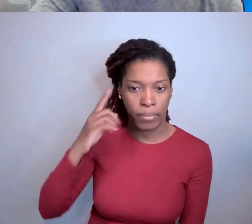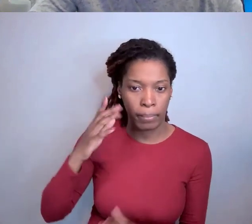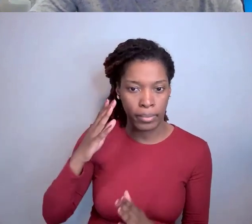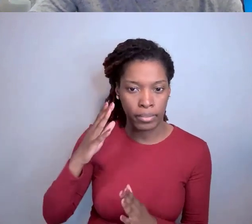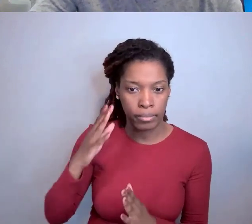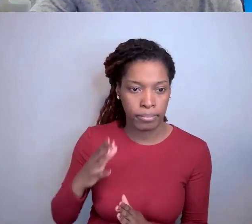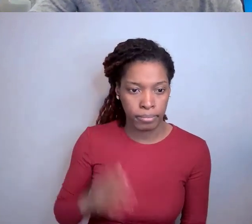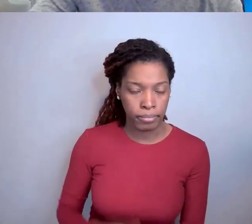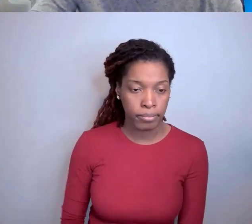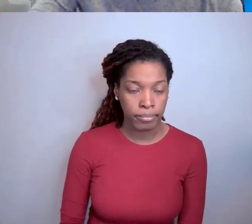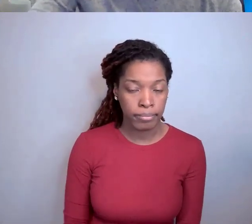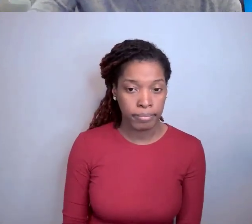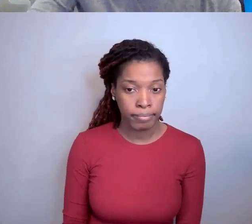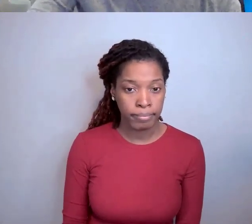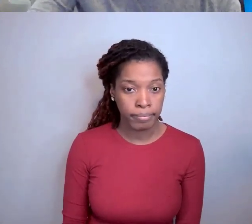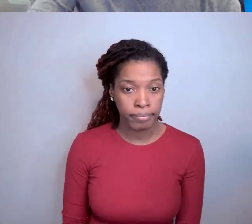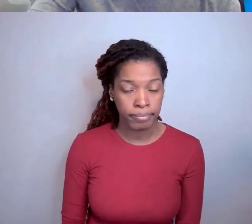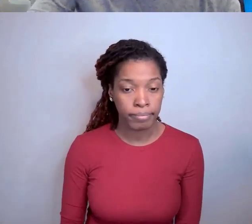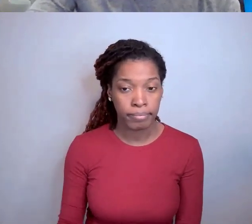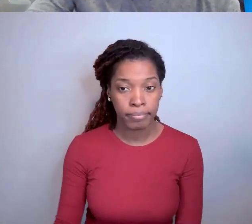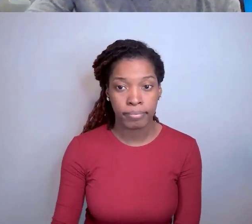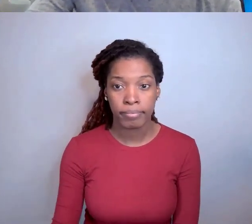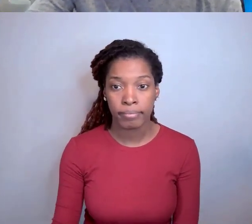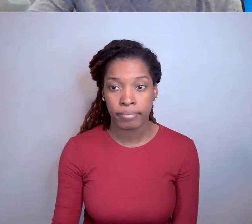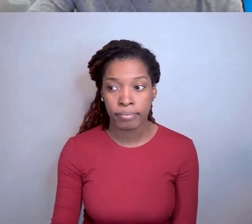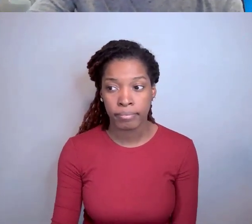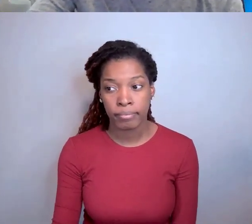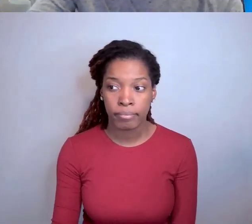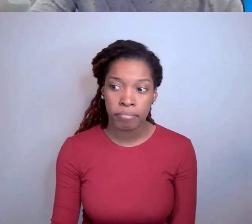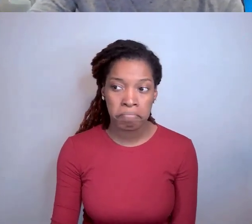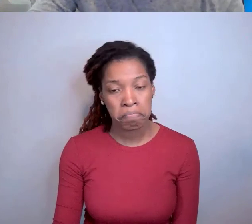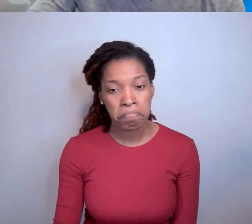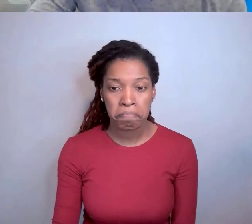Kristin Ta: Great. All right, we've got time for a couple more here.